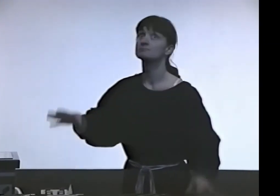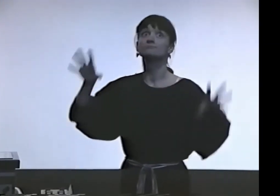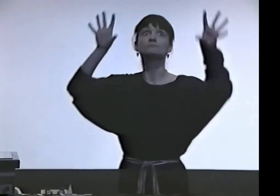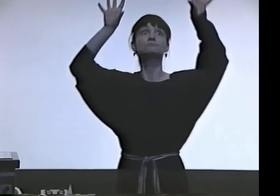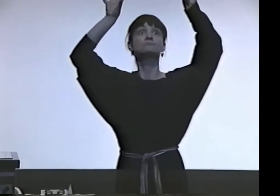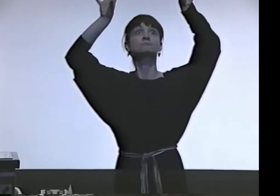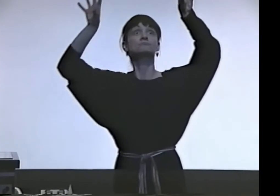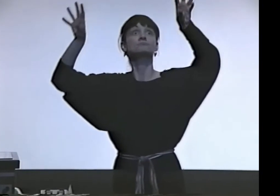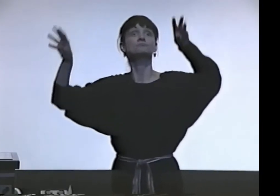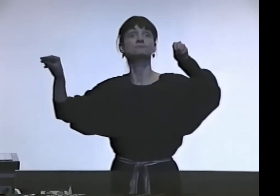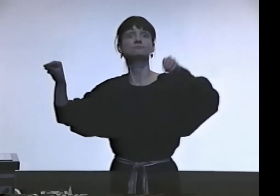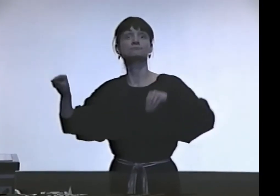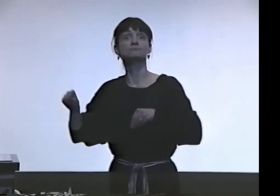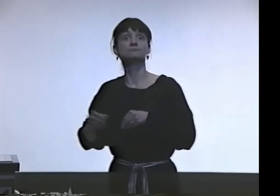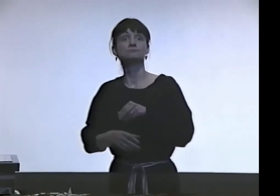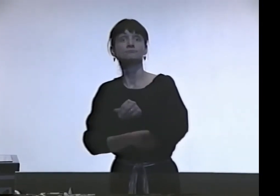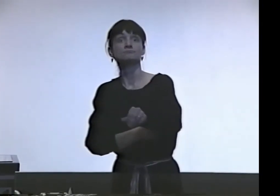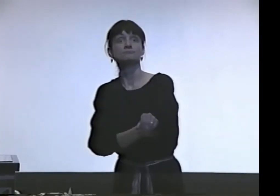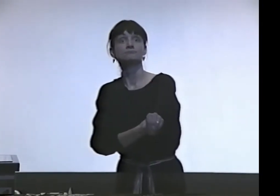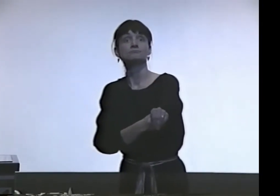LIGHTS DOWN, PLEASE. HOUSE LIGHTS DOWN.